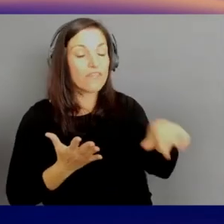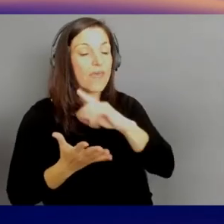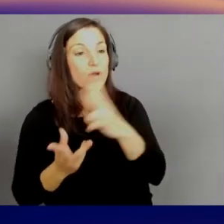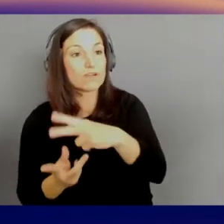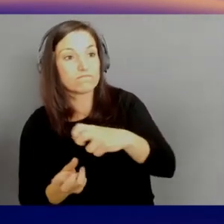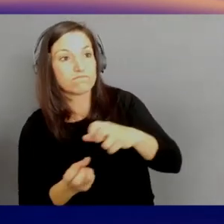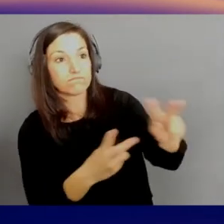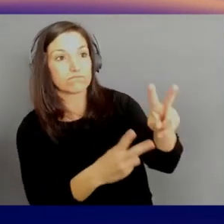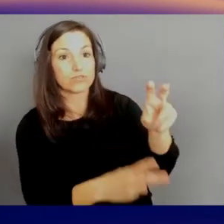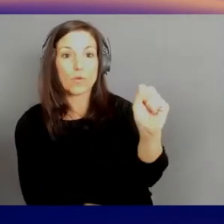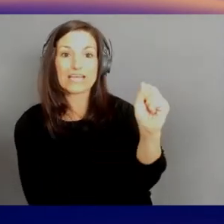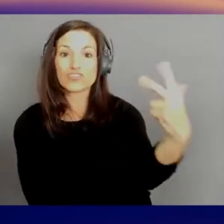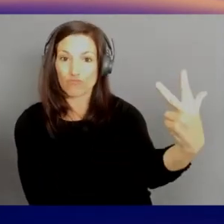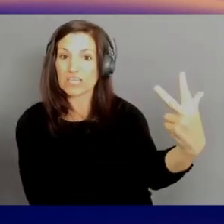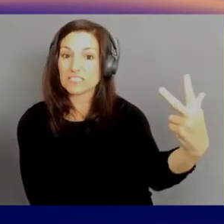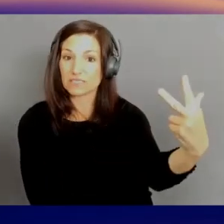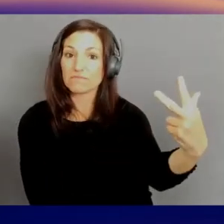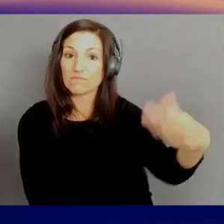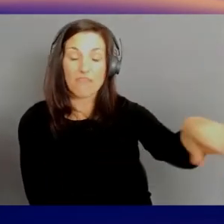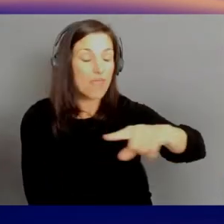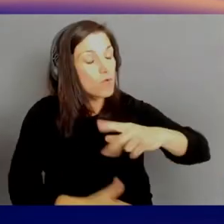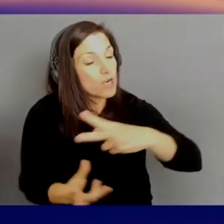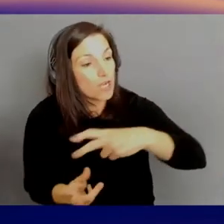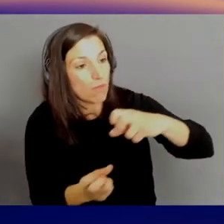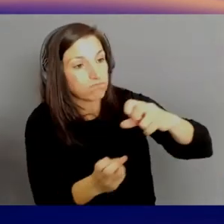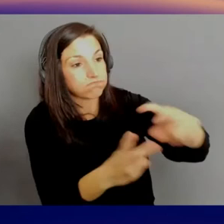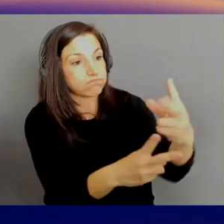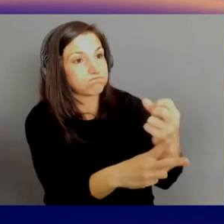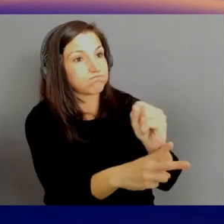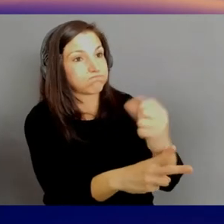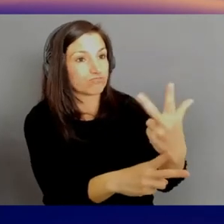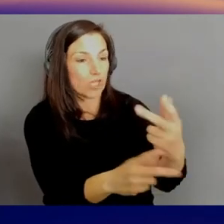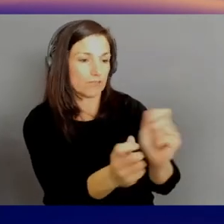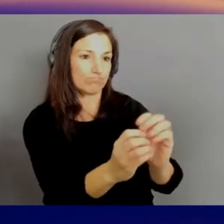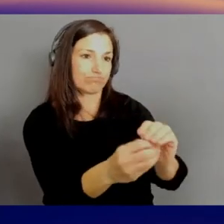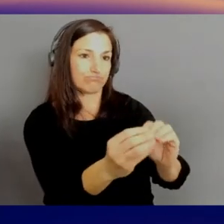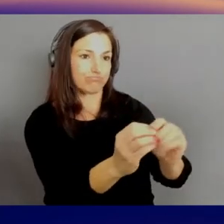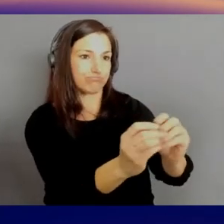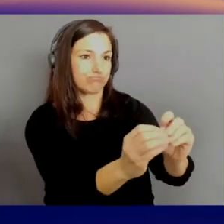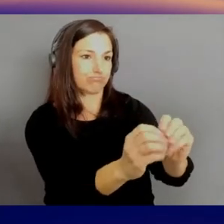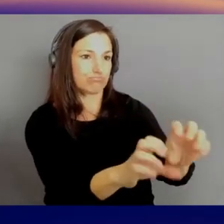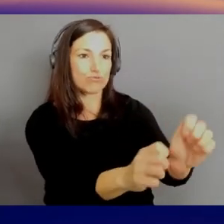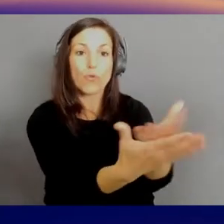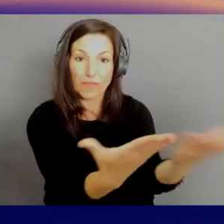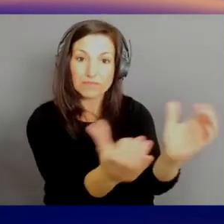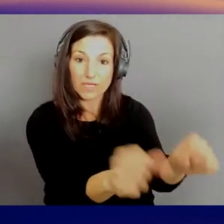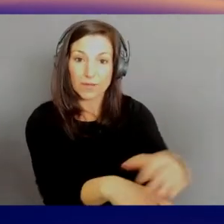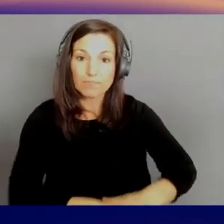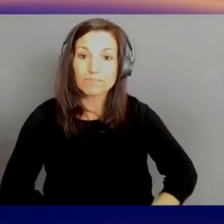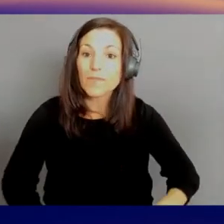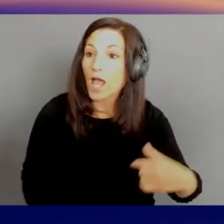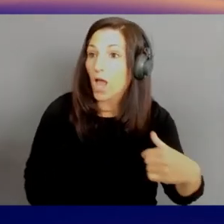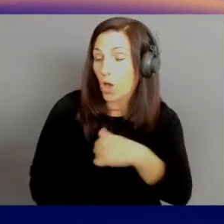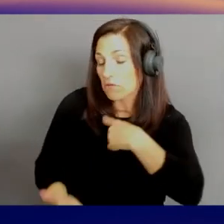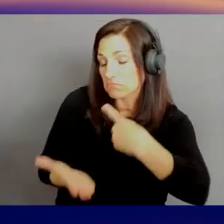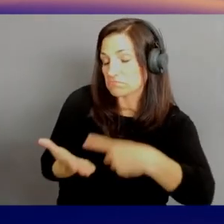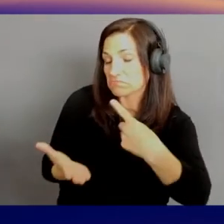all kinds of interesting things with that. So you'll see the rest here. And we're gonna talk about education, 'cause that's Leo's baby. Yeah. - Oh yeah.